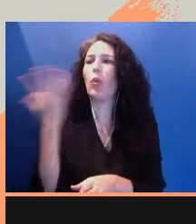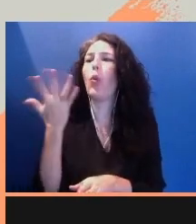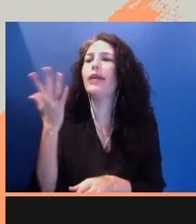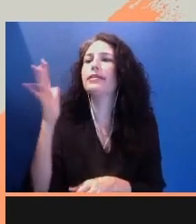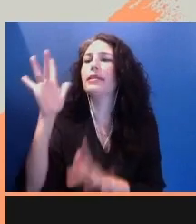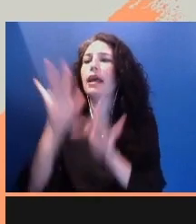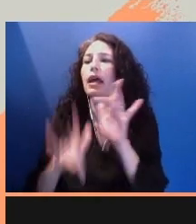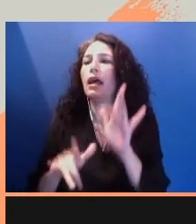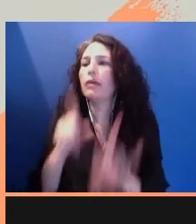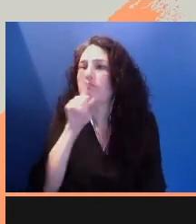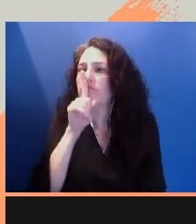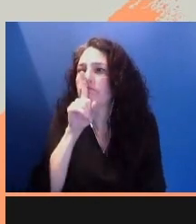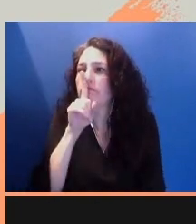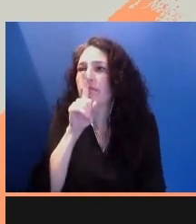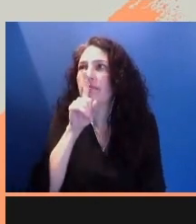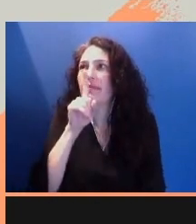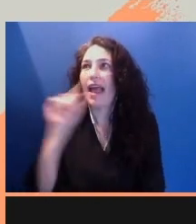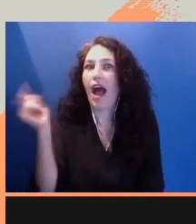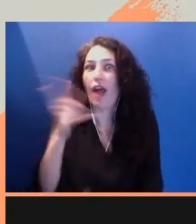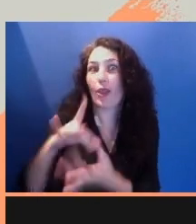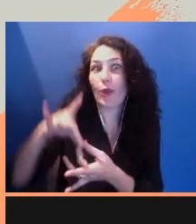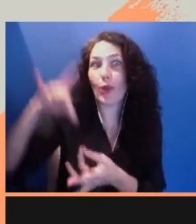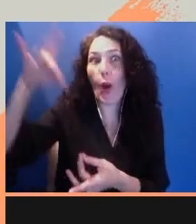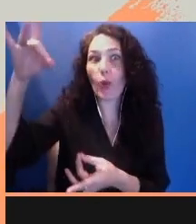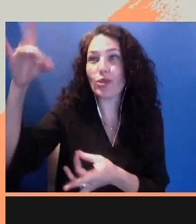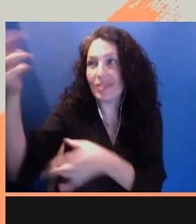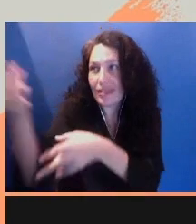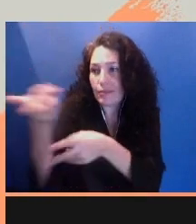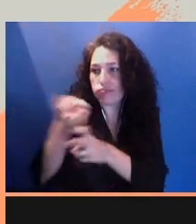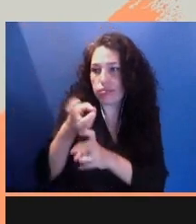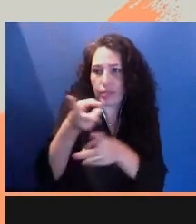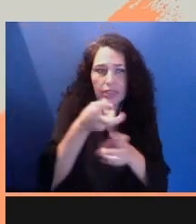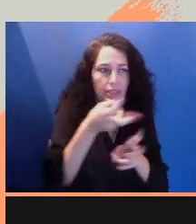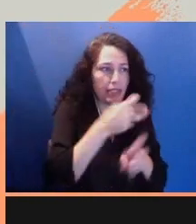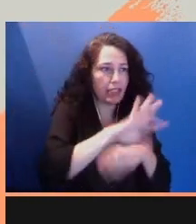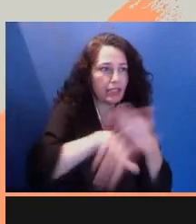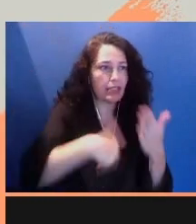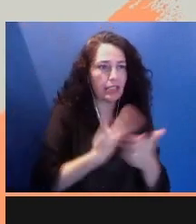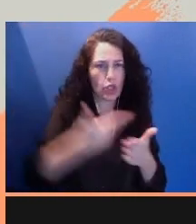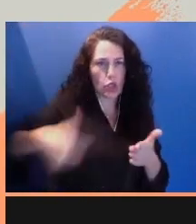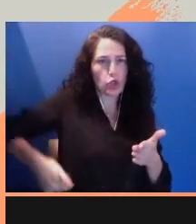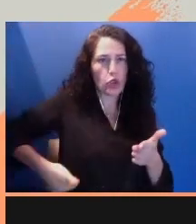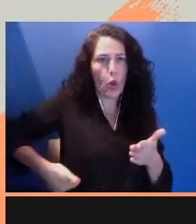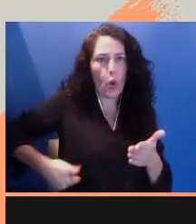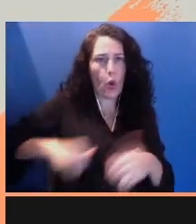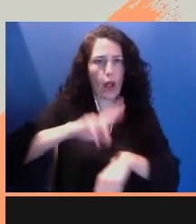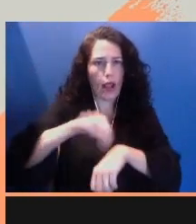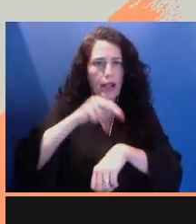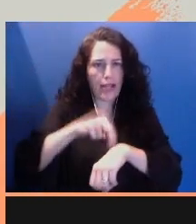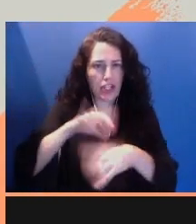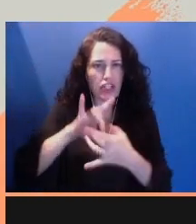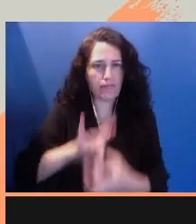into the larger narrative, into the soul and memory of this nation. But as a person of color, I know that our archives